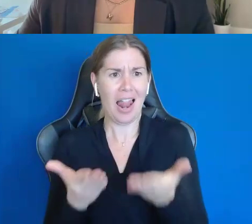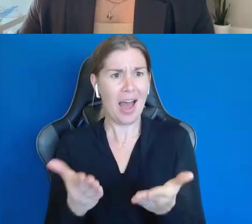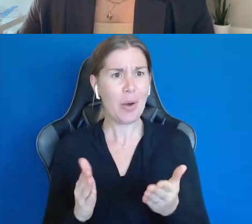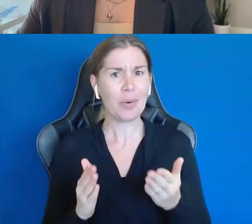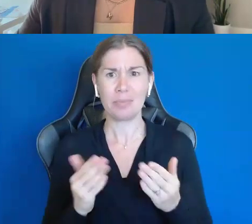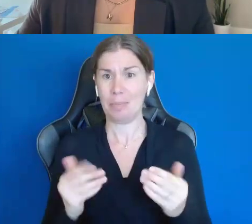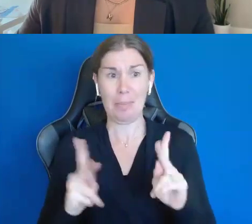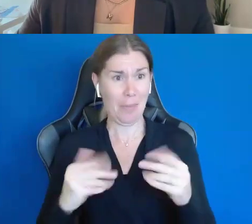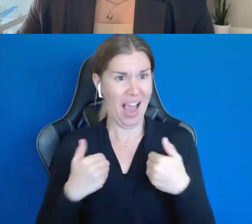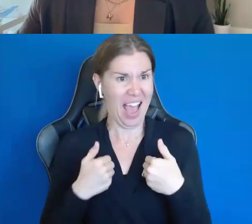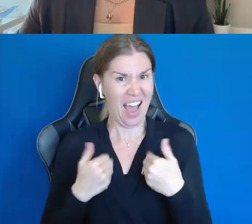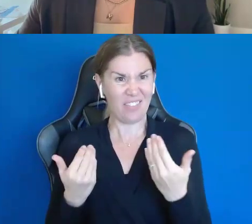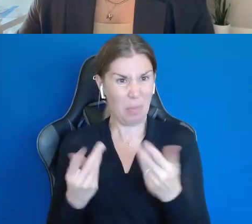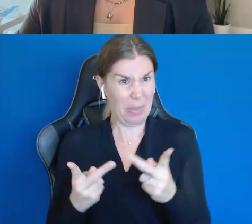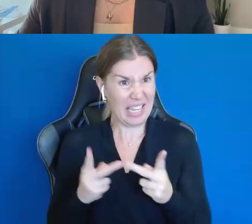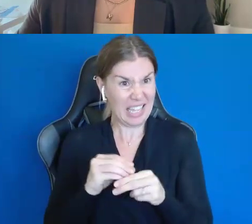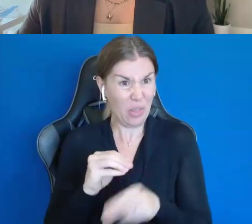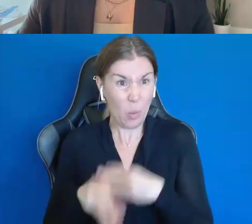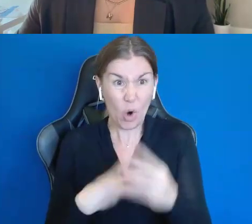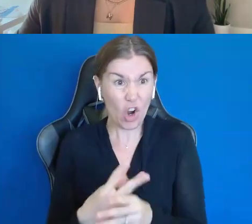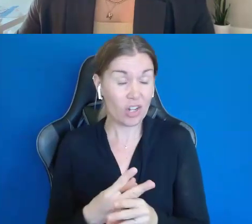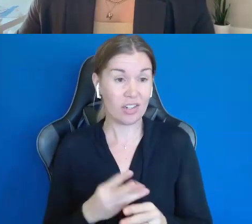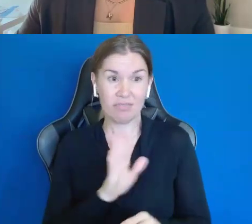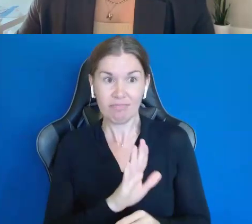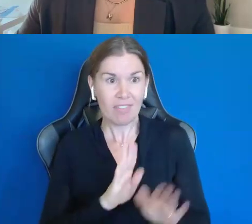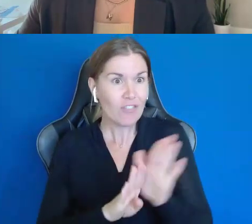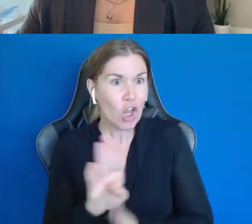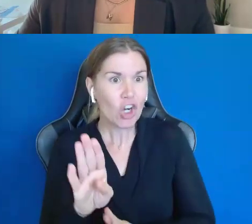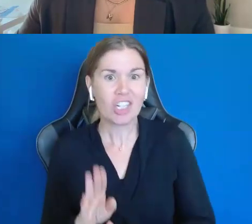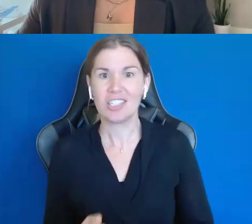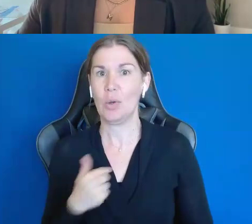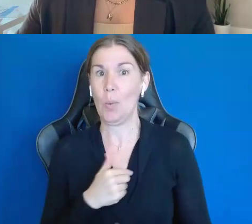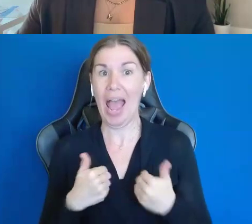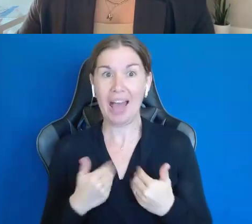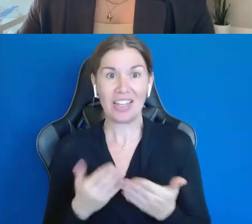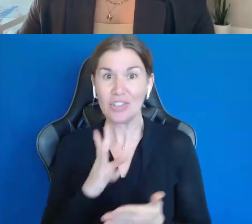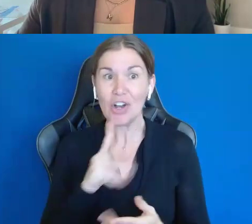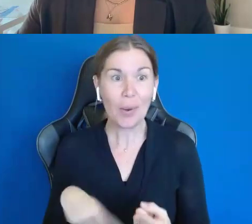know we all belong and we flourish and we have things we talk about and we're connected, and it's worked.